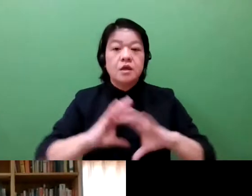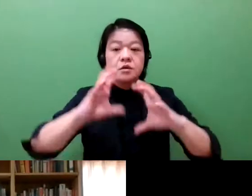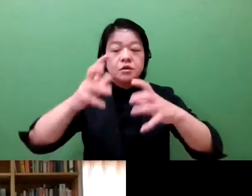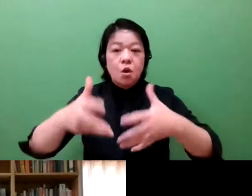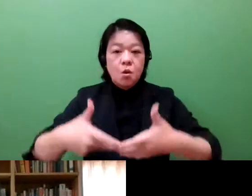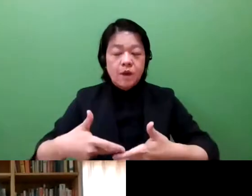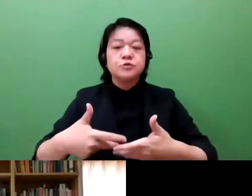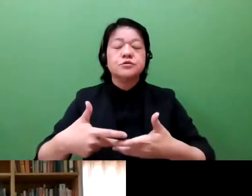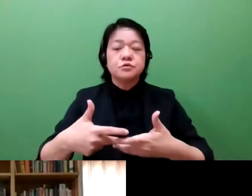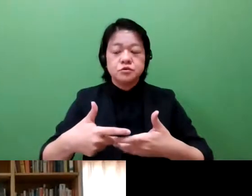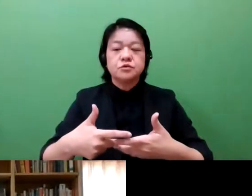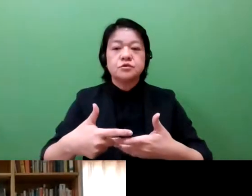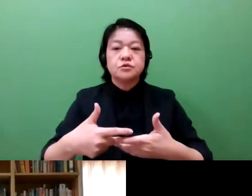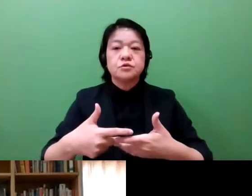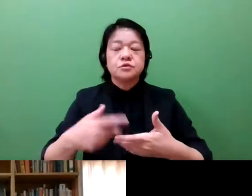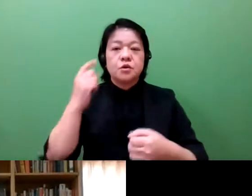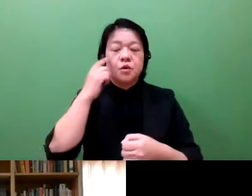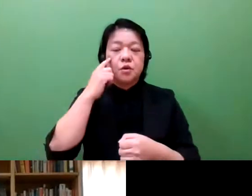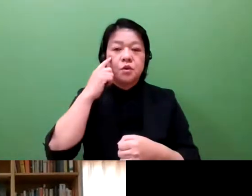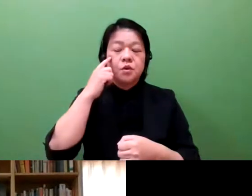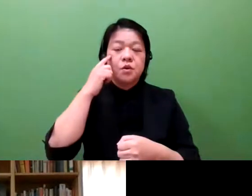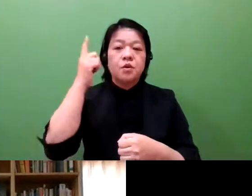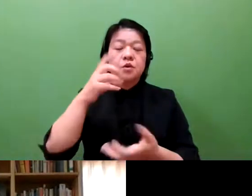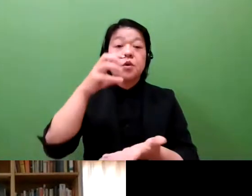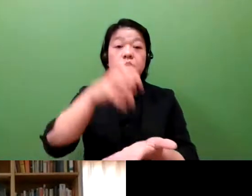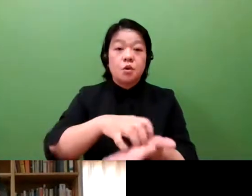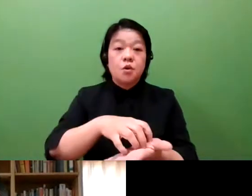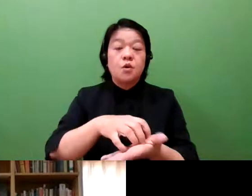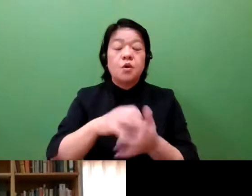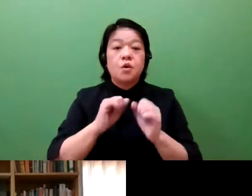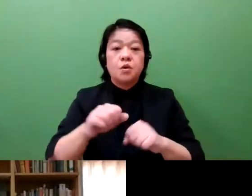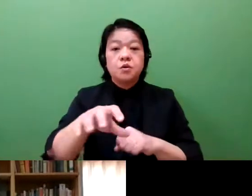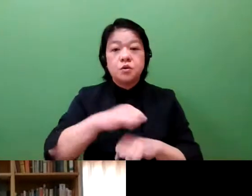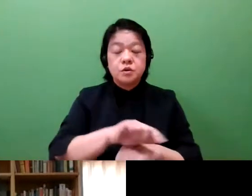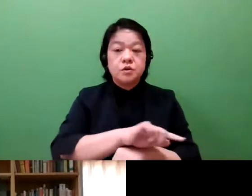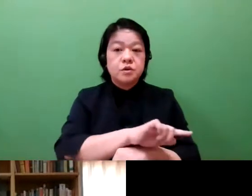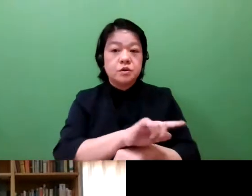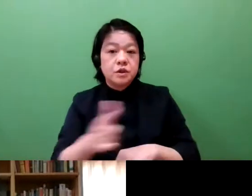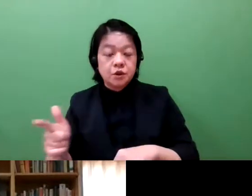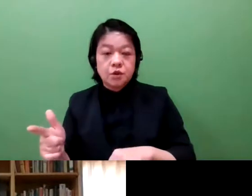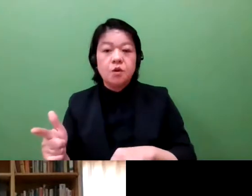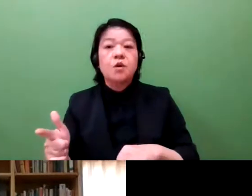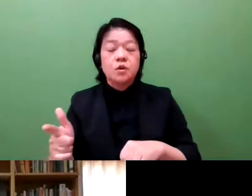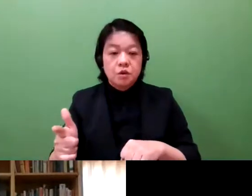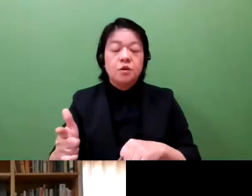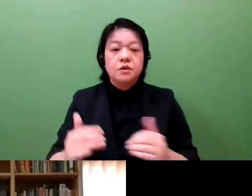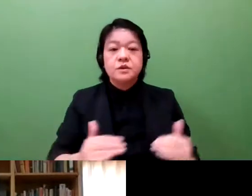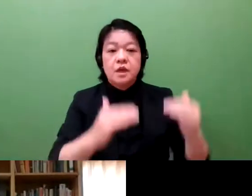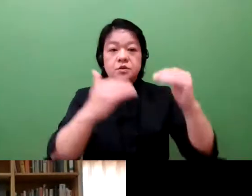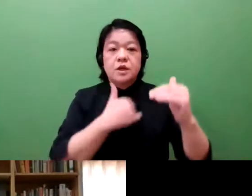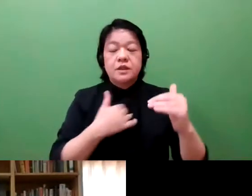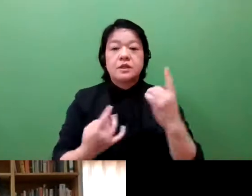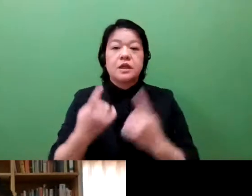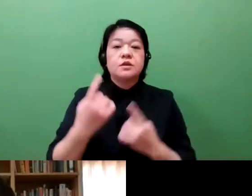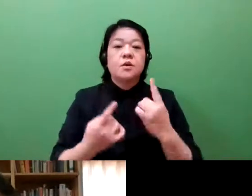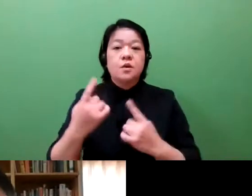and use innovation to power growth in the health care sector and beyond. So Steve, over to you.